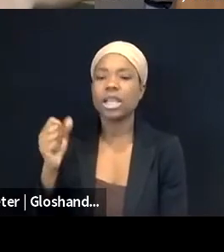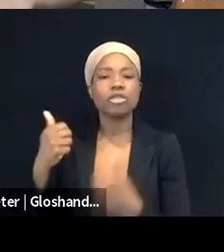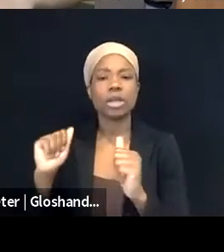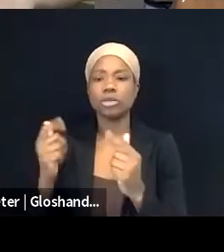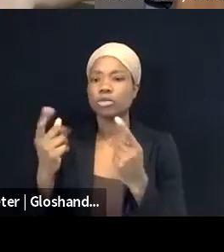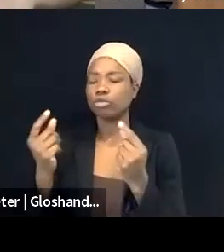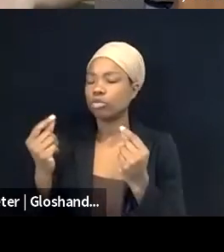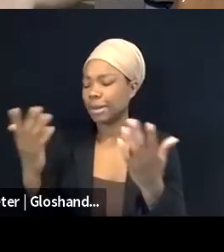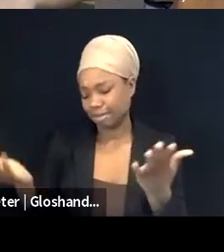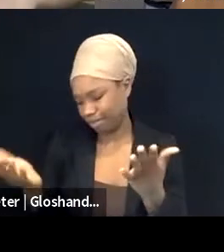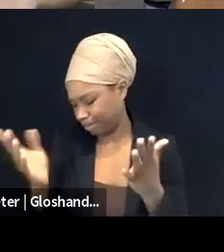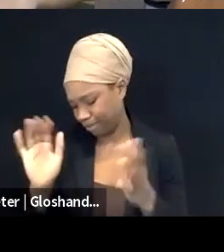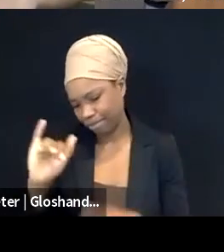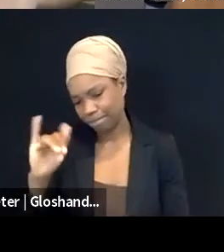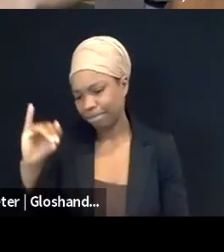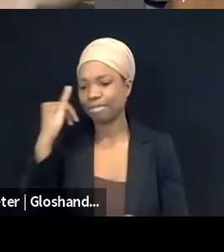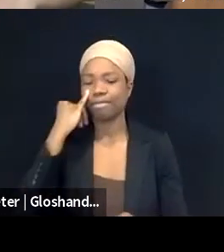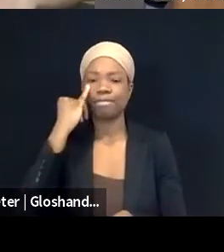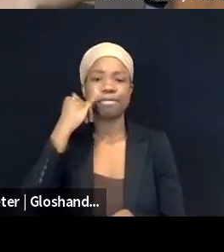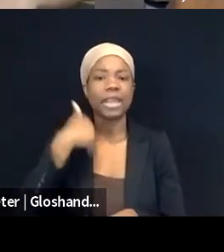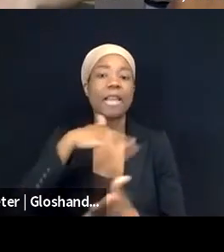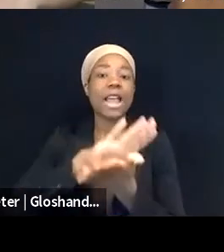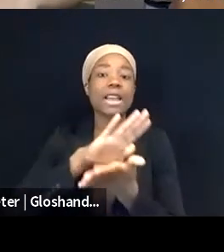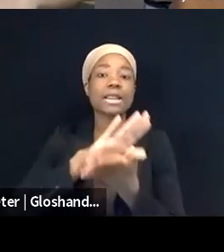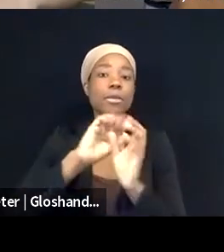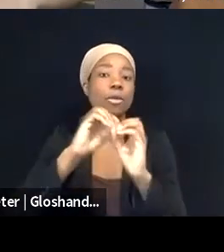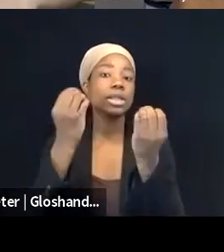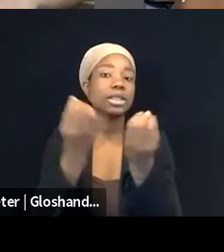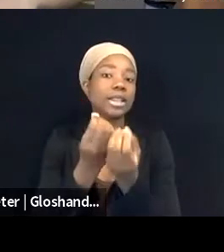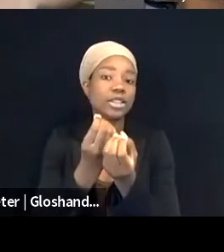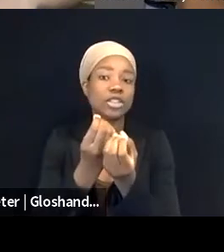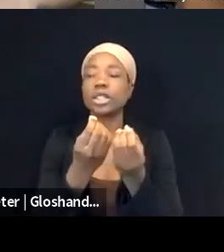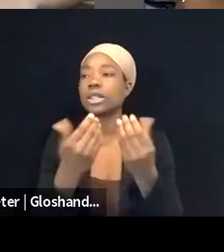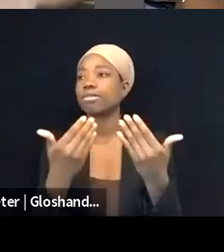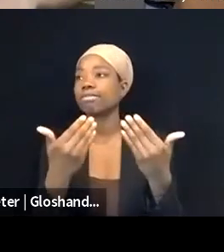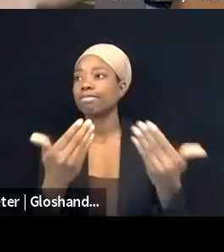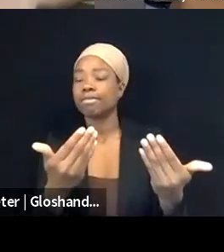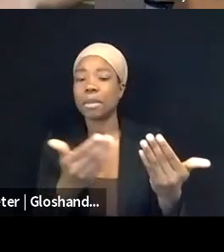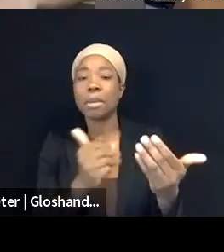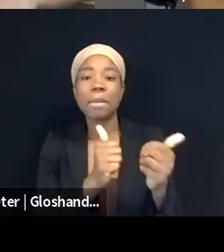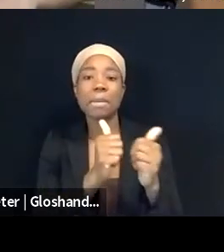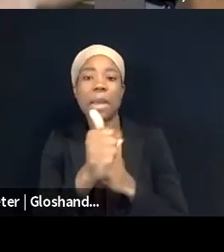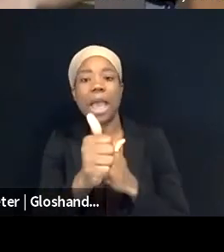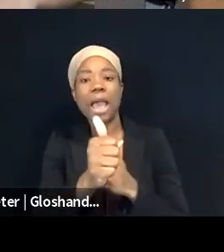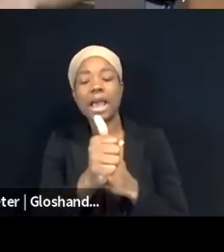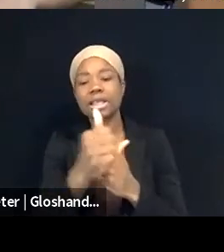an academic organization to pass a resolution supporting the academic boycott of Israel,